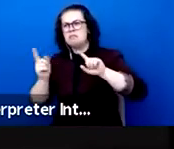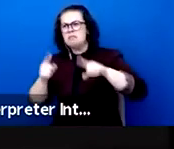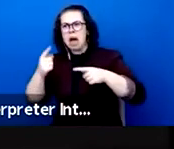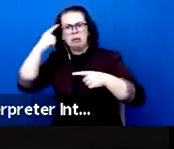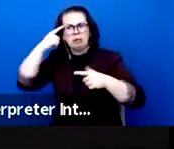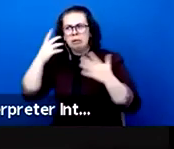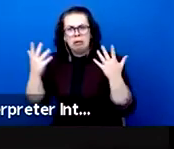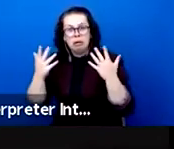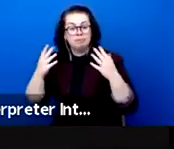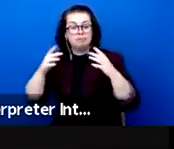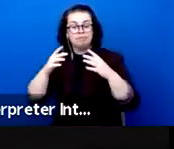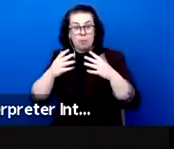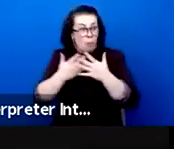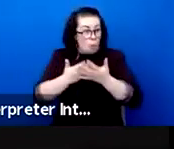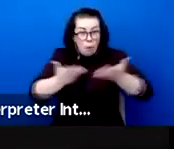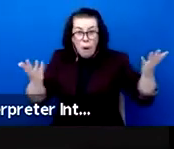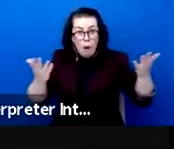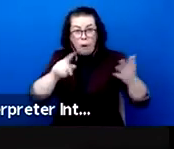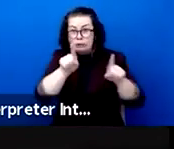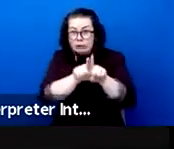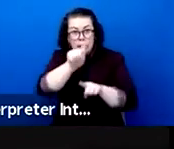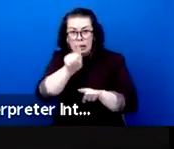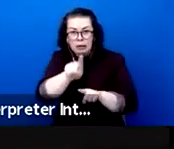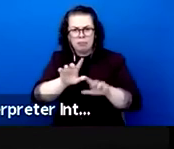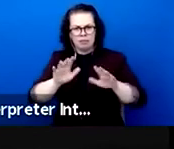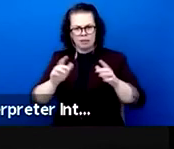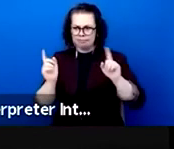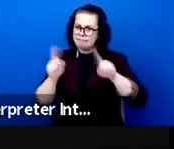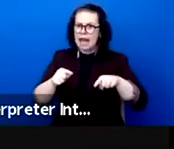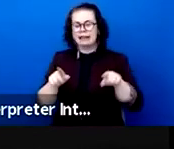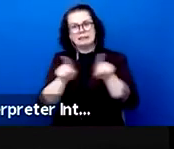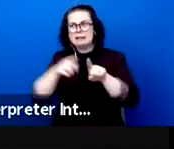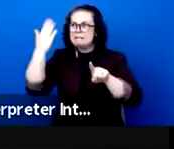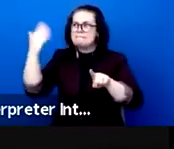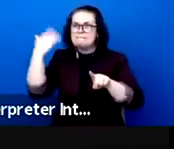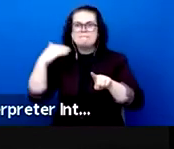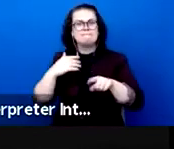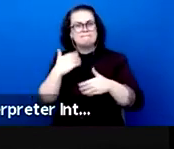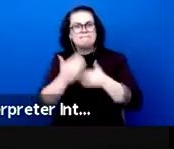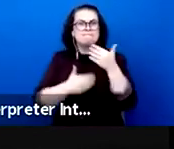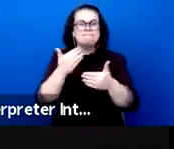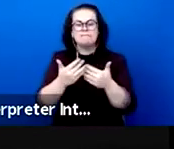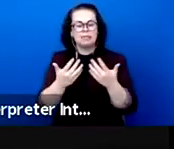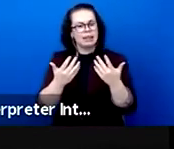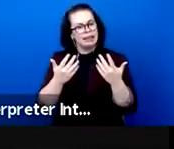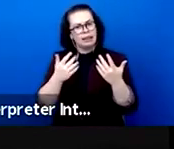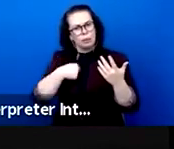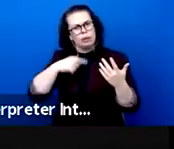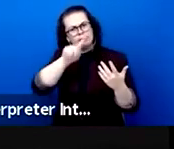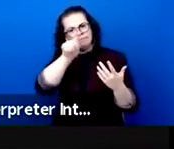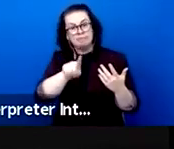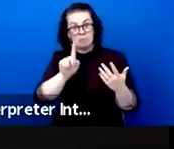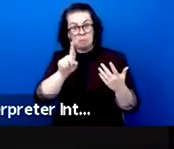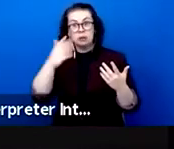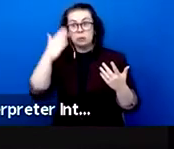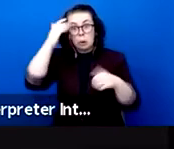and unfortunately it doesn't seem to be happening soon. The performing arts sector already